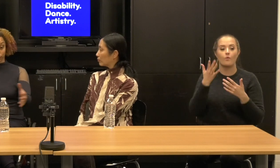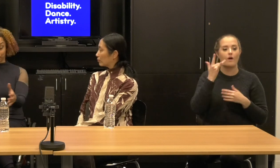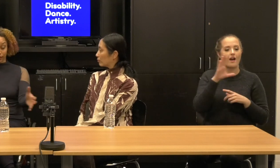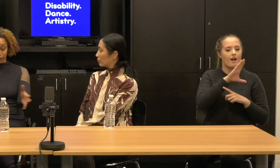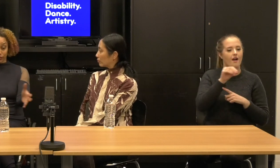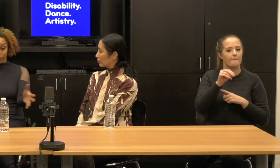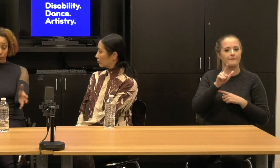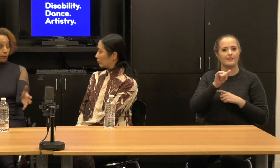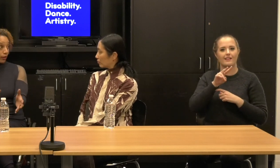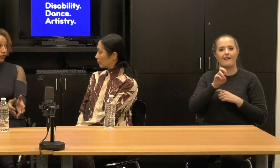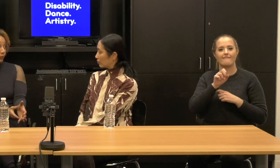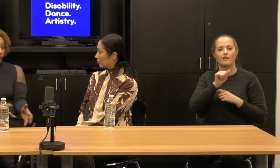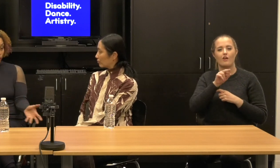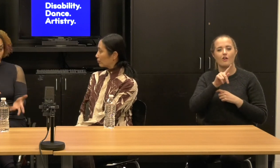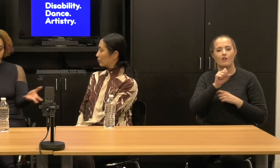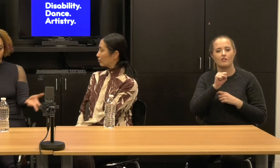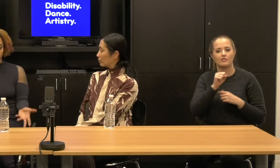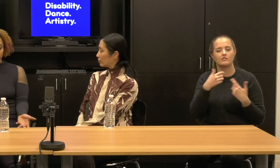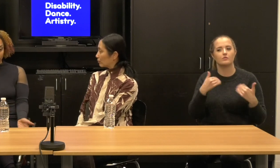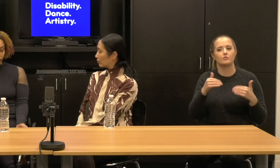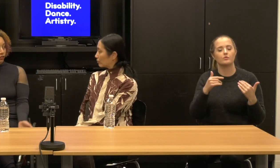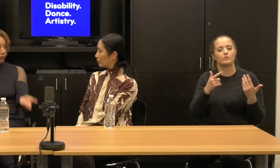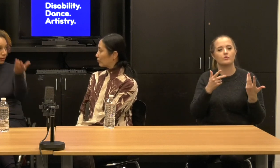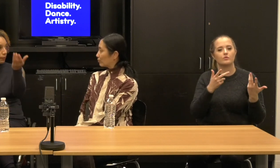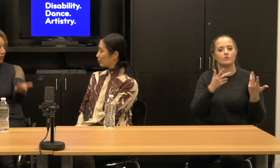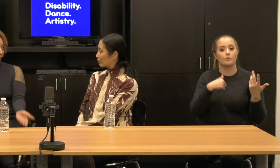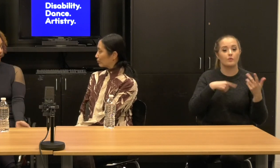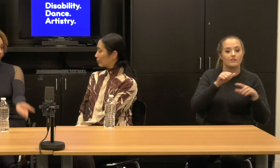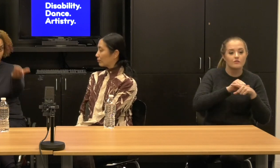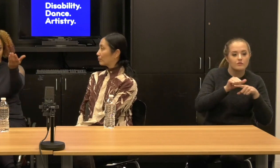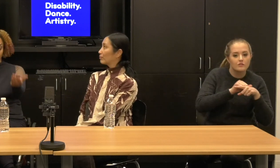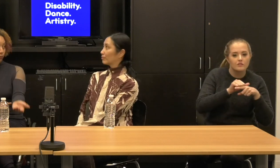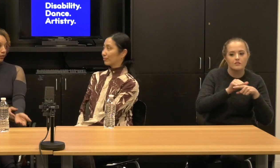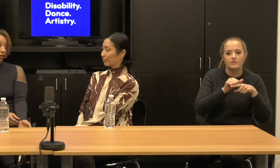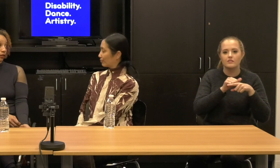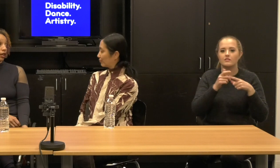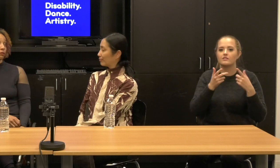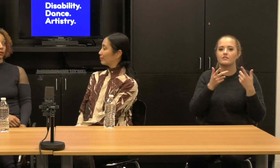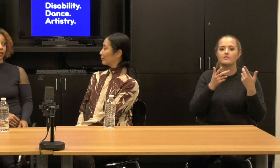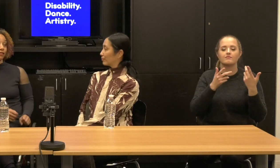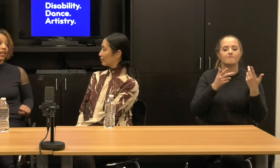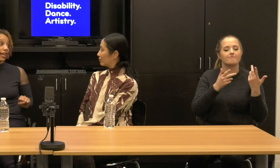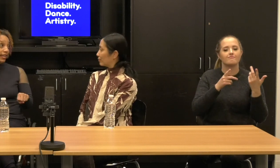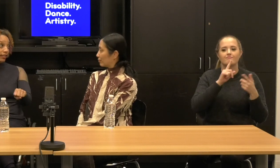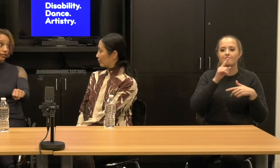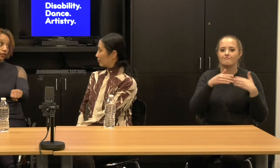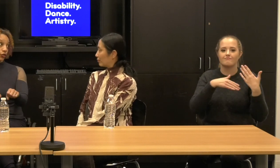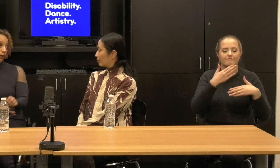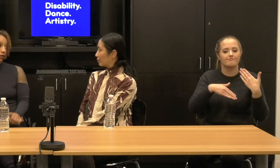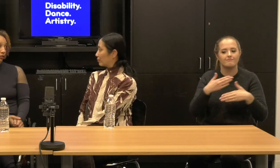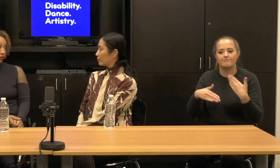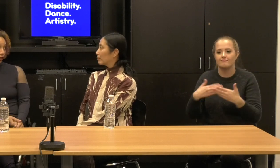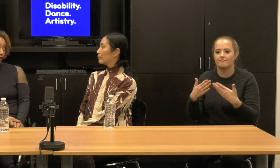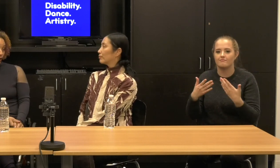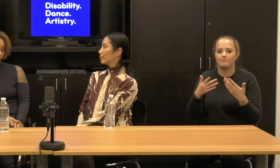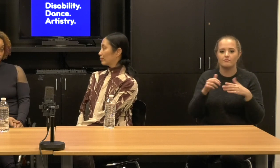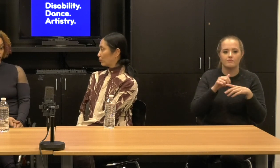Because it's because it was possible, you knew we went up and down and up and down, up and down before even getting into the space.